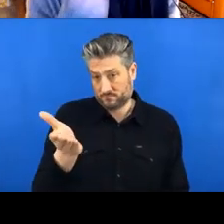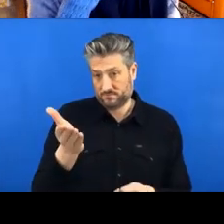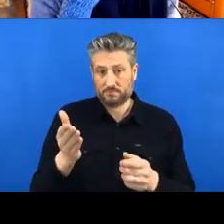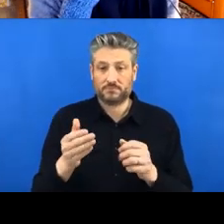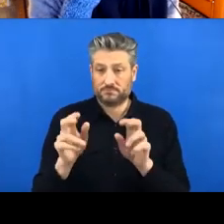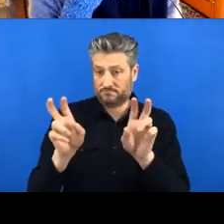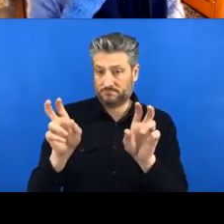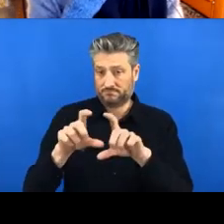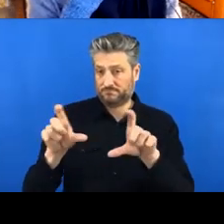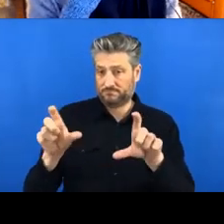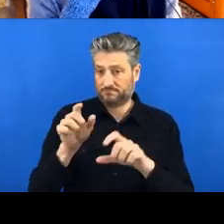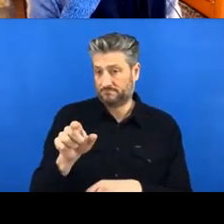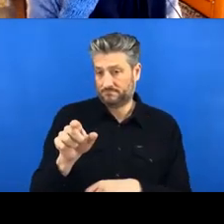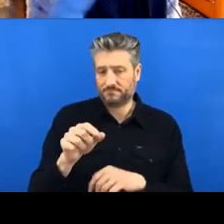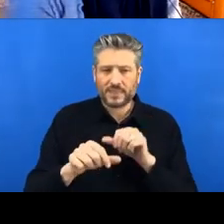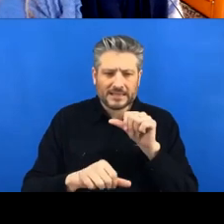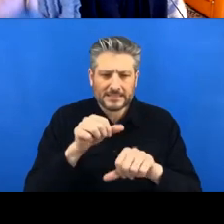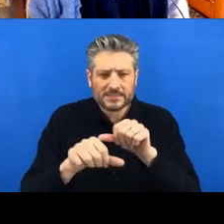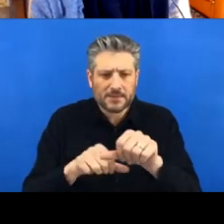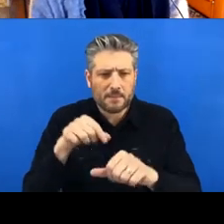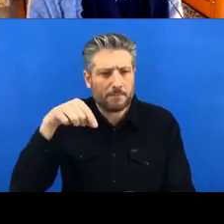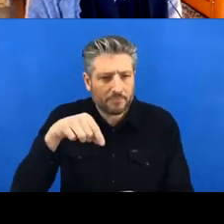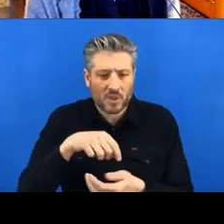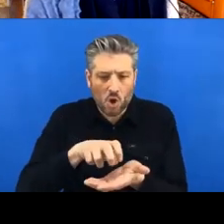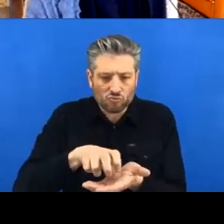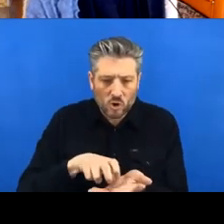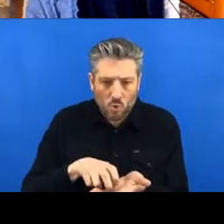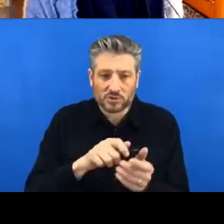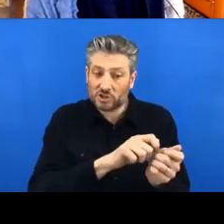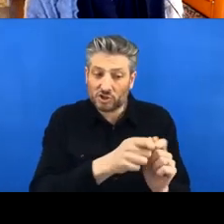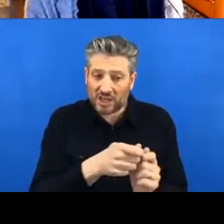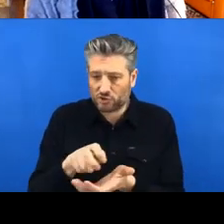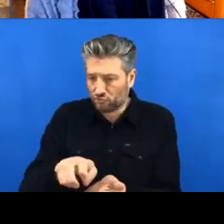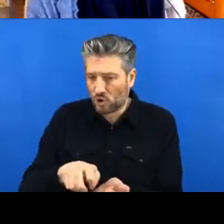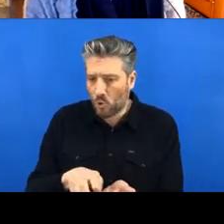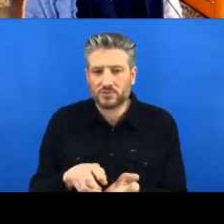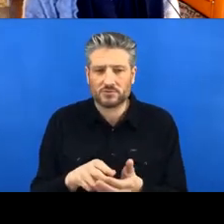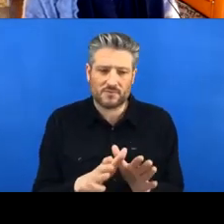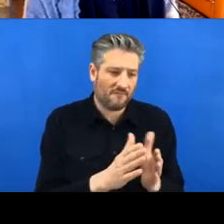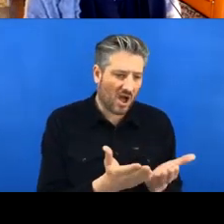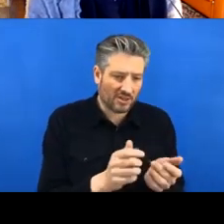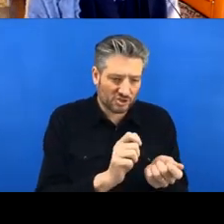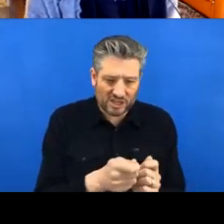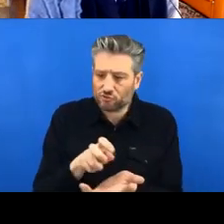changes to a file or a set of files over time, so that you can recall those specific versions later on.